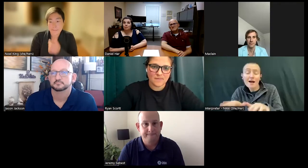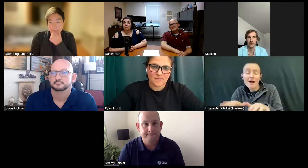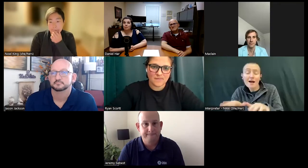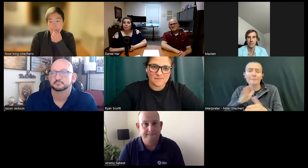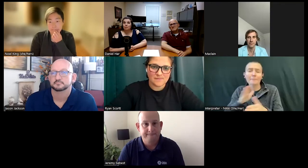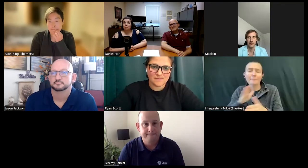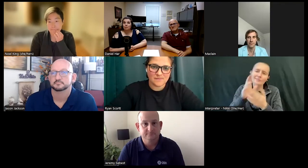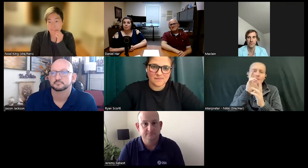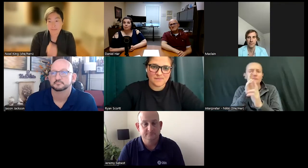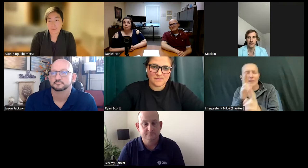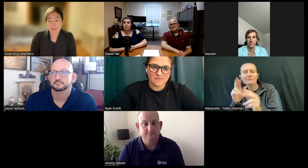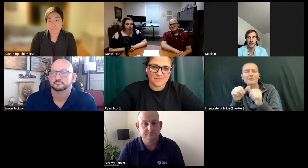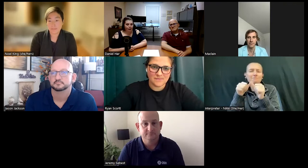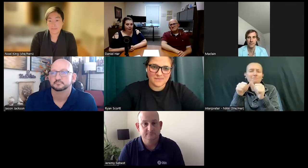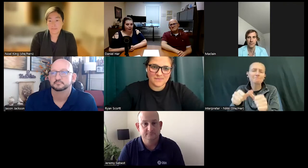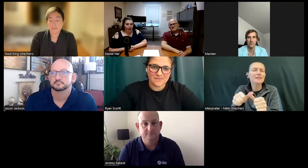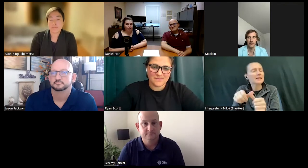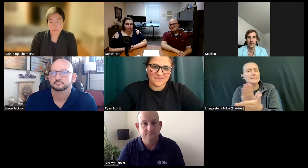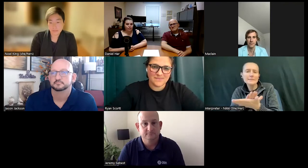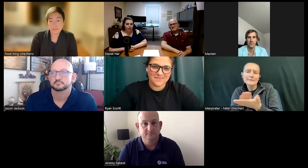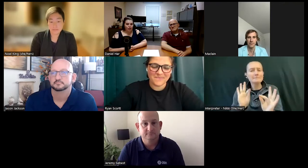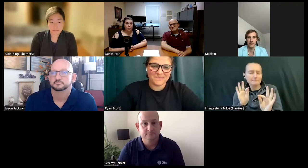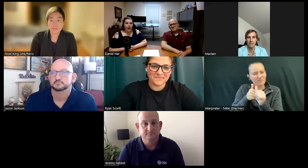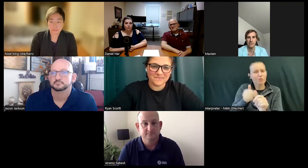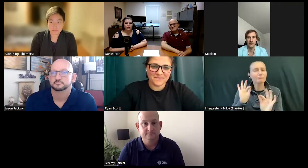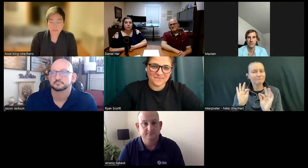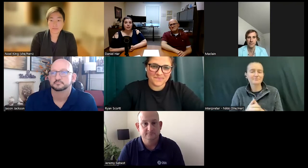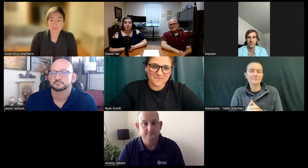be courteous. If you have questions, please hold